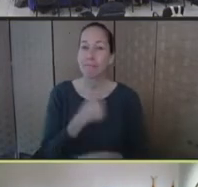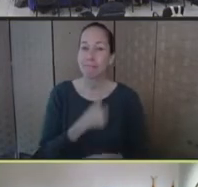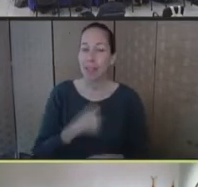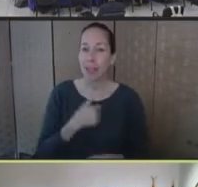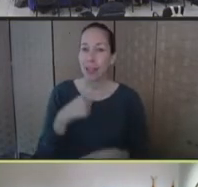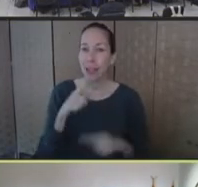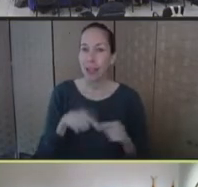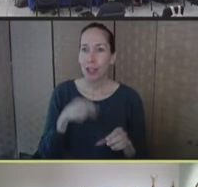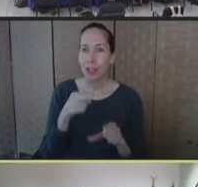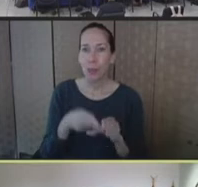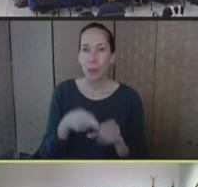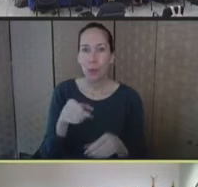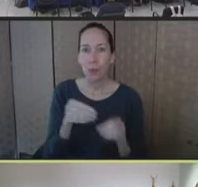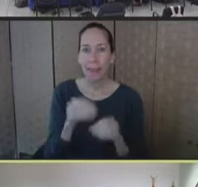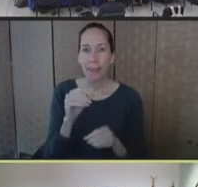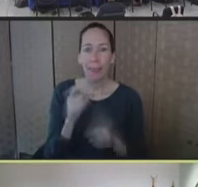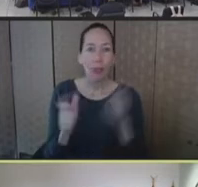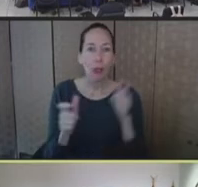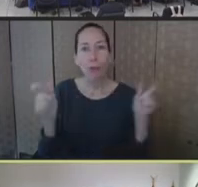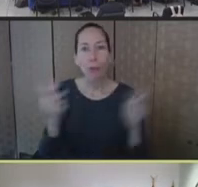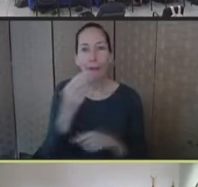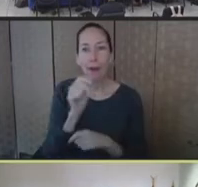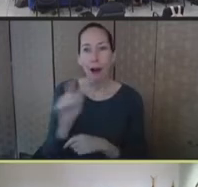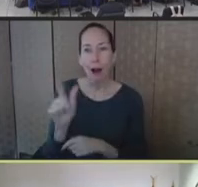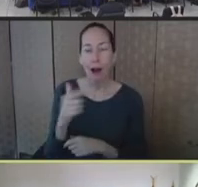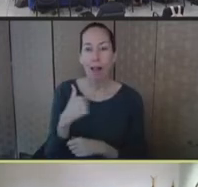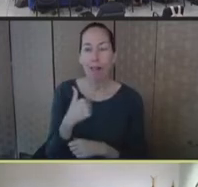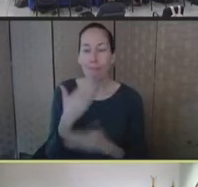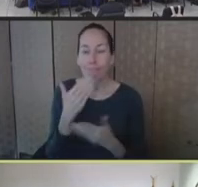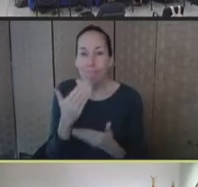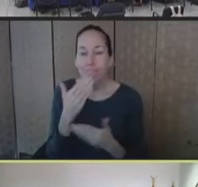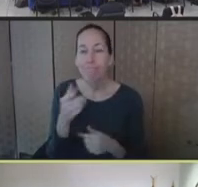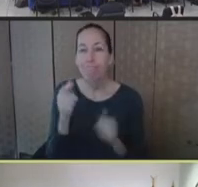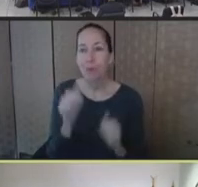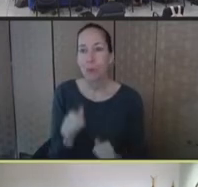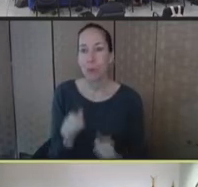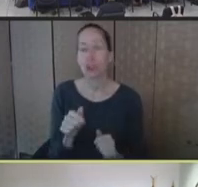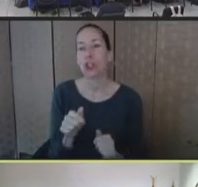the great hall, and I'm appreciative that you're able to accommodate the presentation remotely.